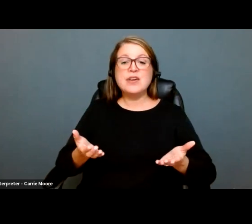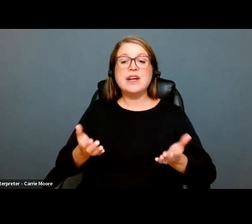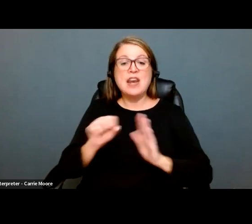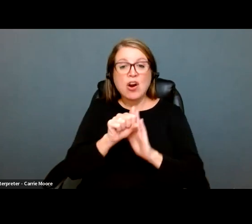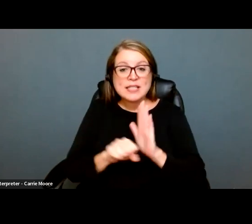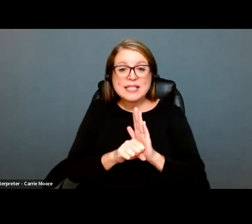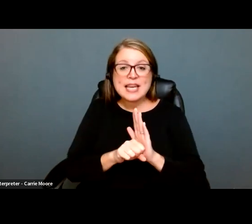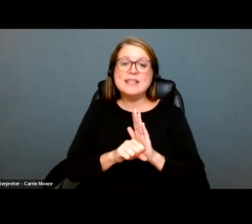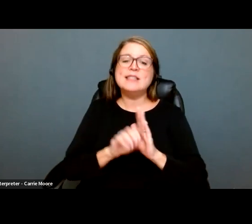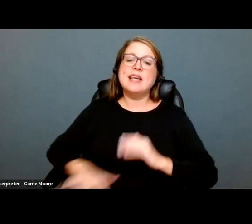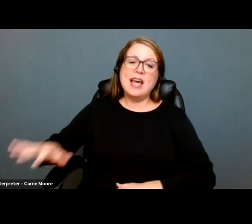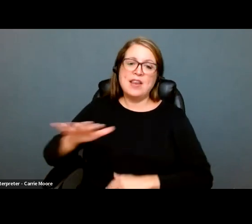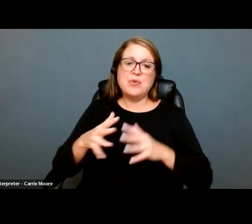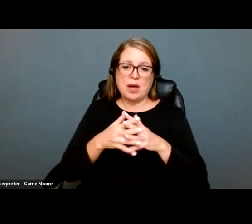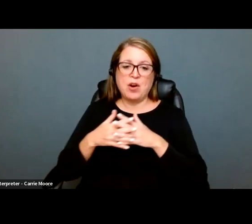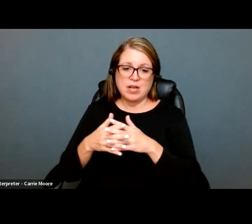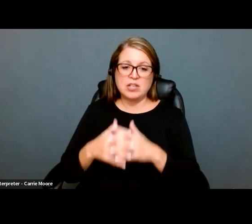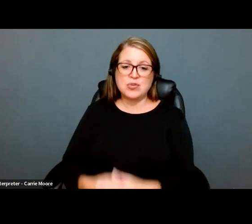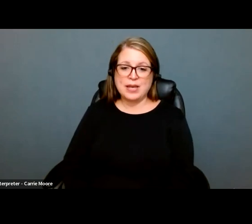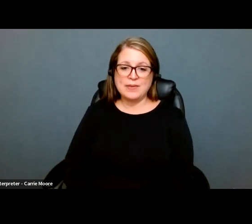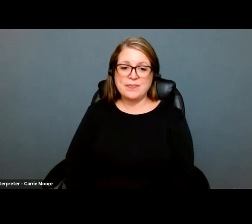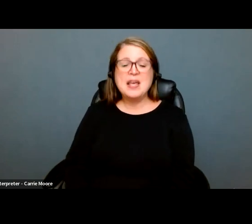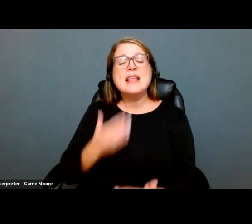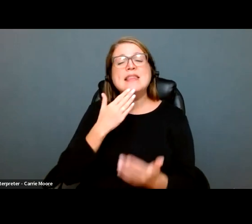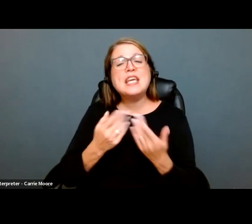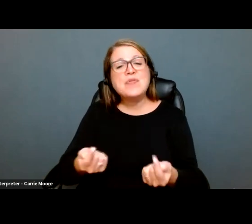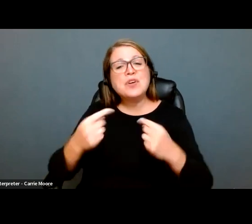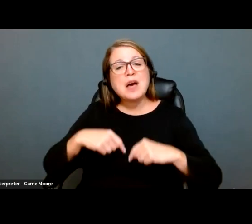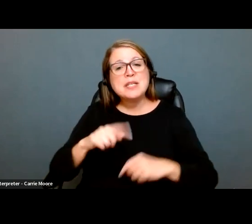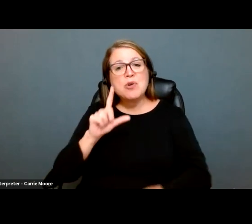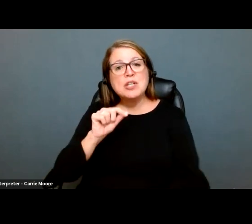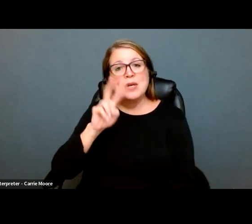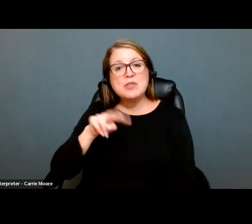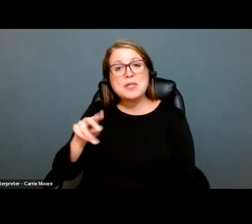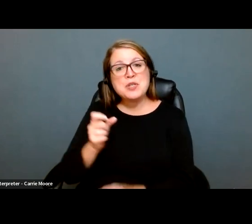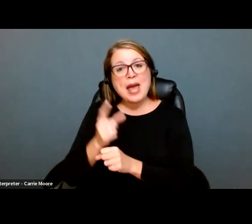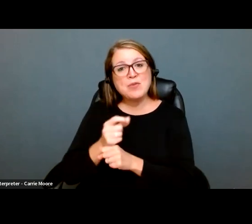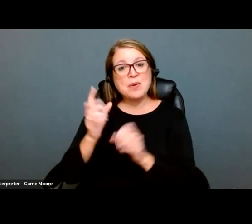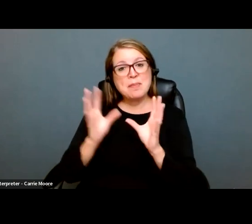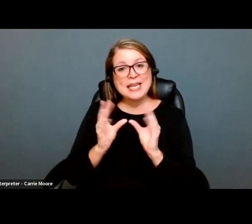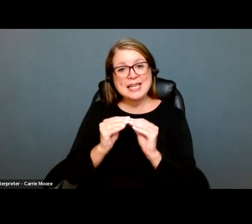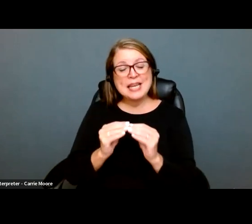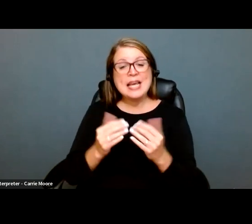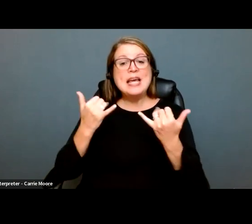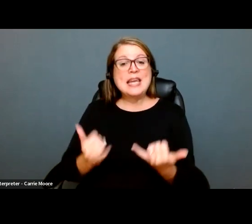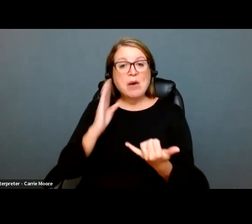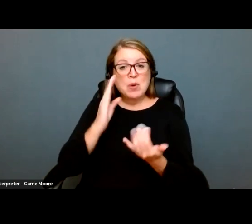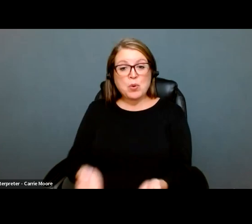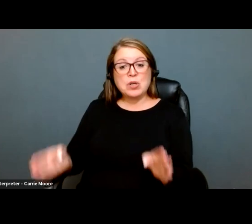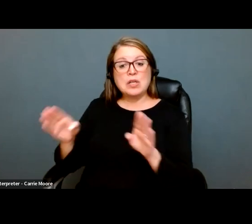Thank you for being part of our 2022 annual meeting. Before asking my teammate Rachel Dallal Gale to provide closing